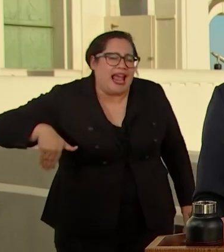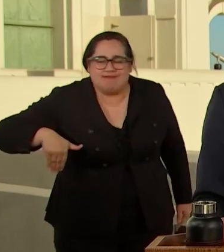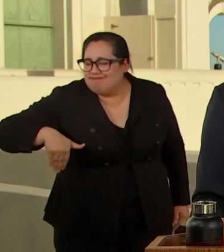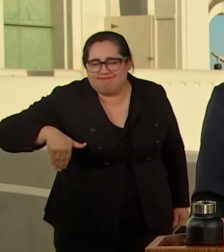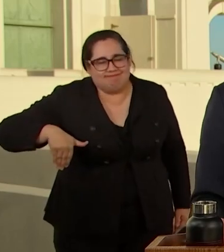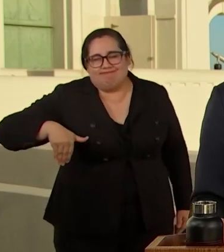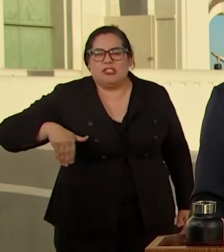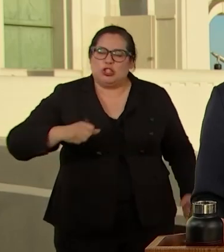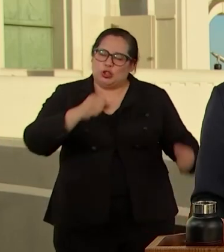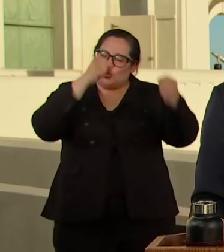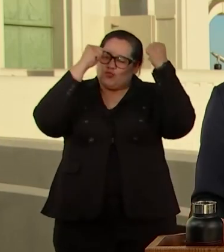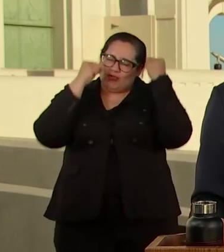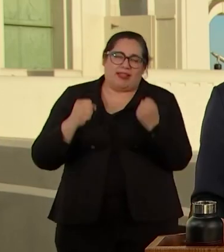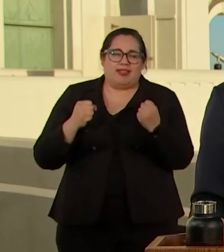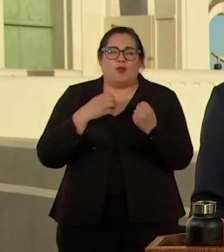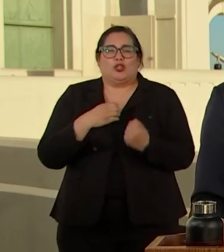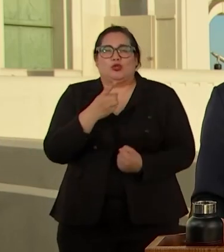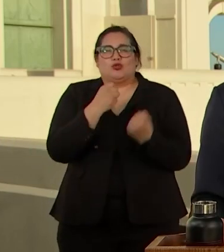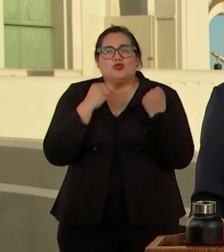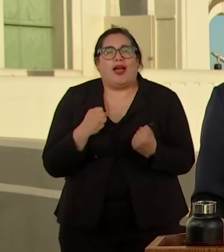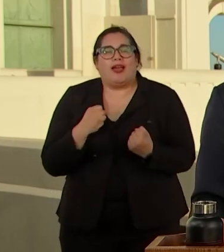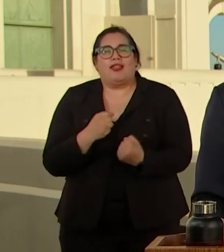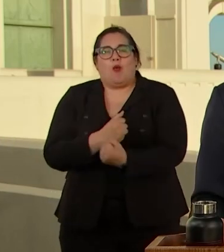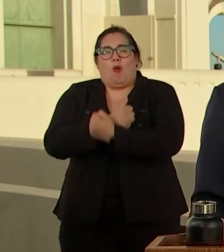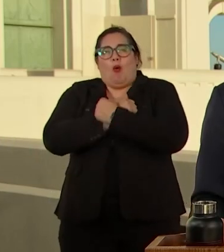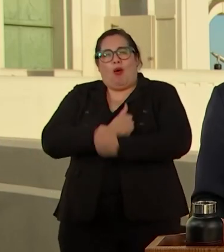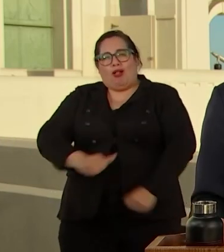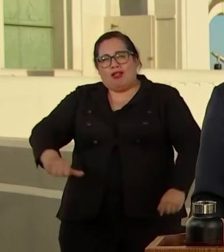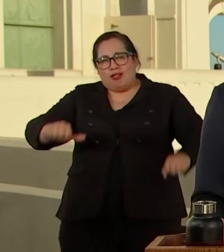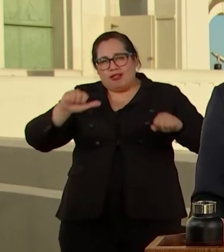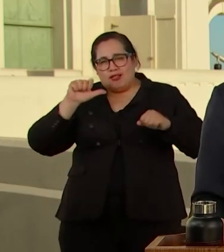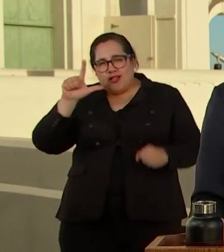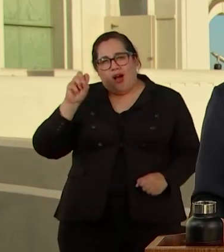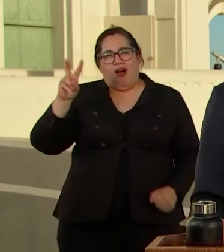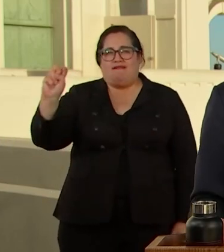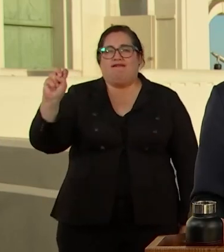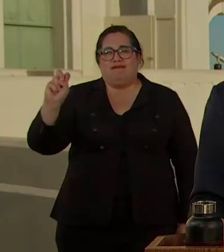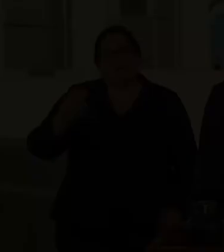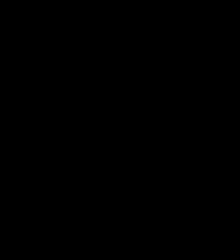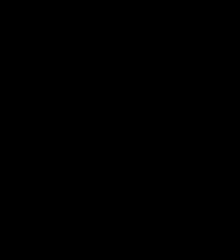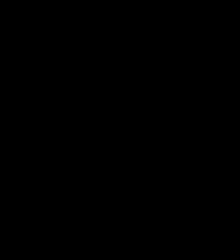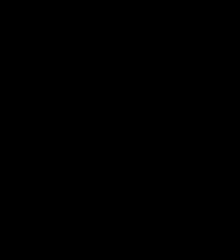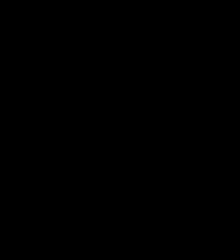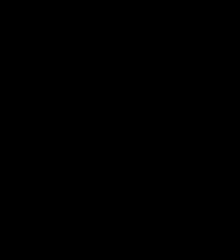GOOD NIGHT.